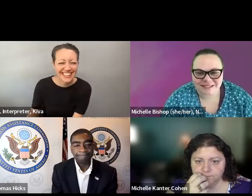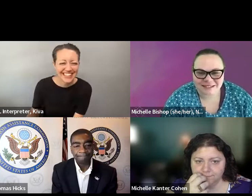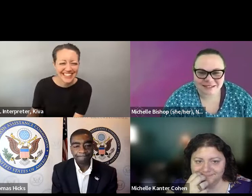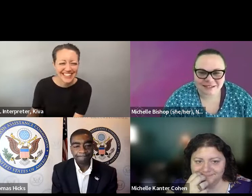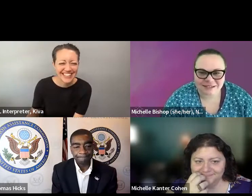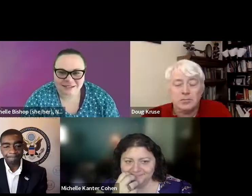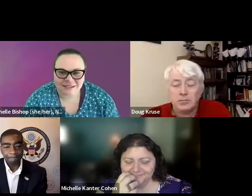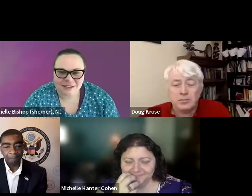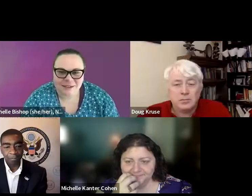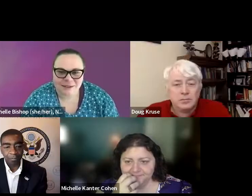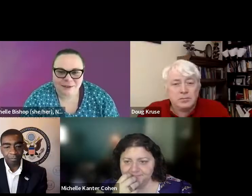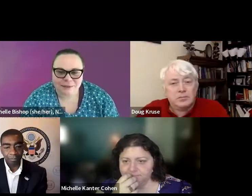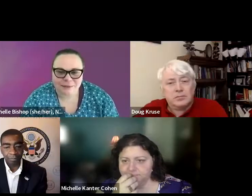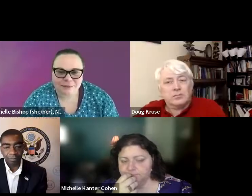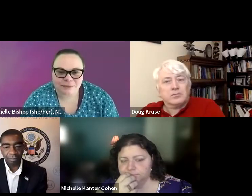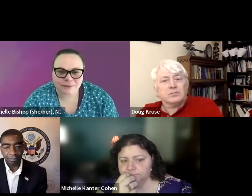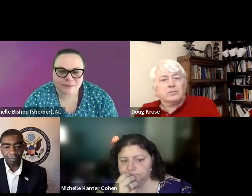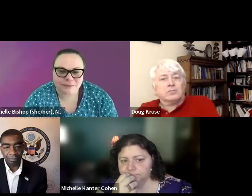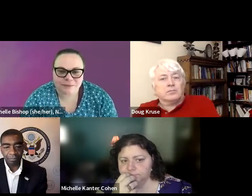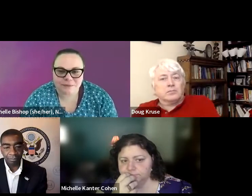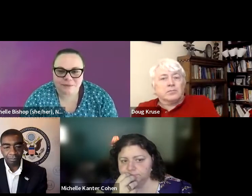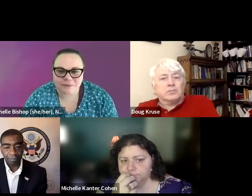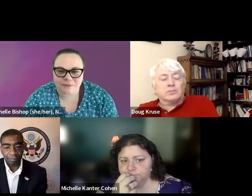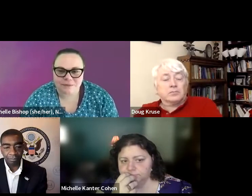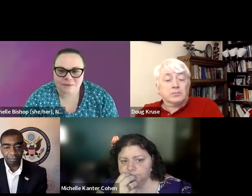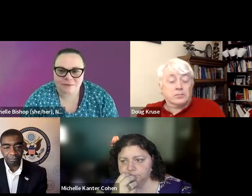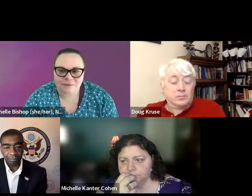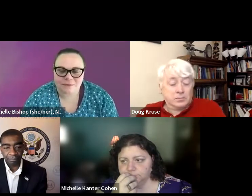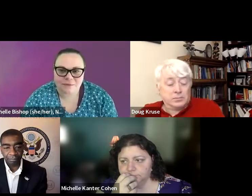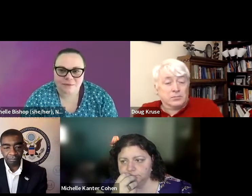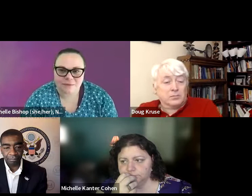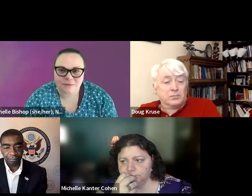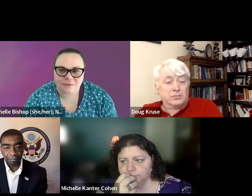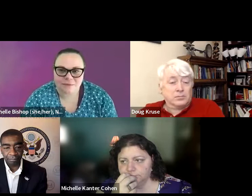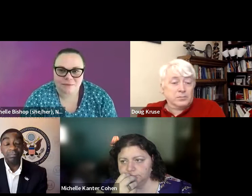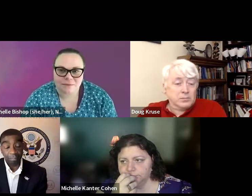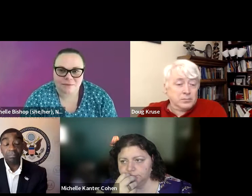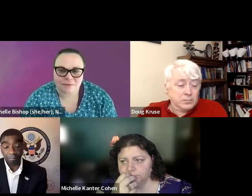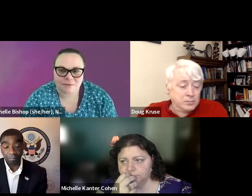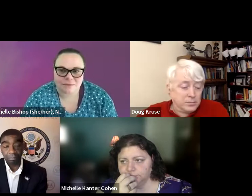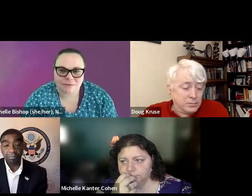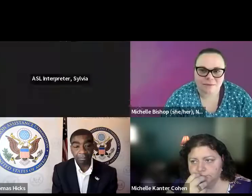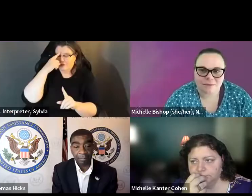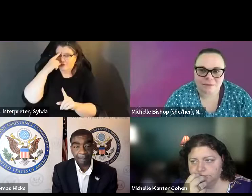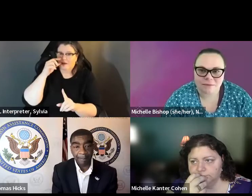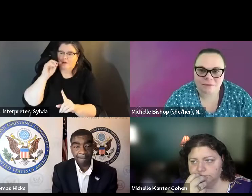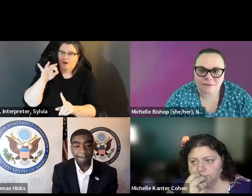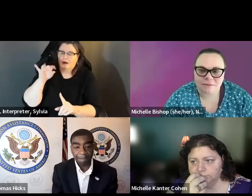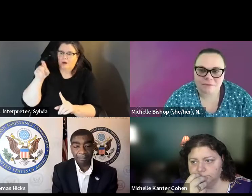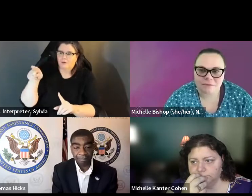know, we're saying how do we do it. And we often put the onus on ourselves asked a as advocates or community leaders. I think it's